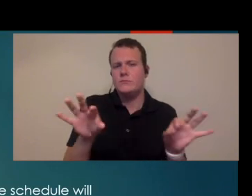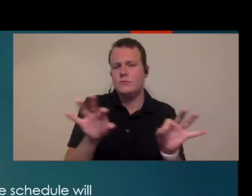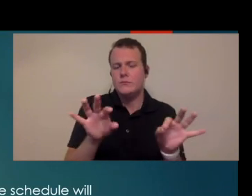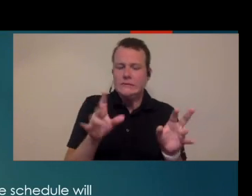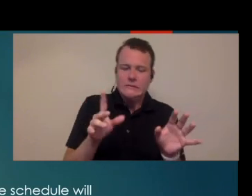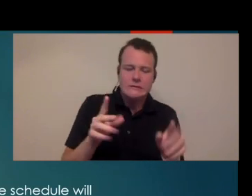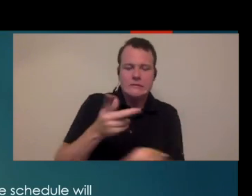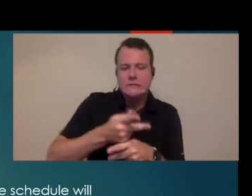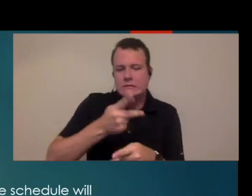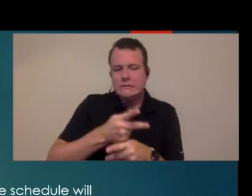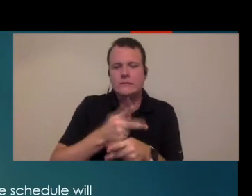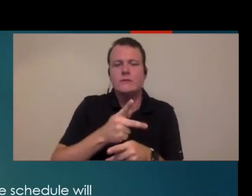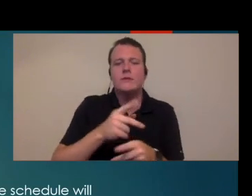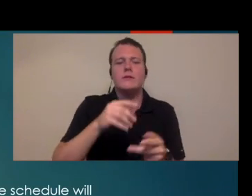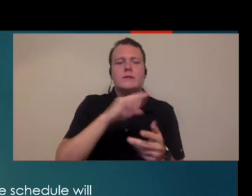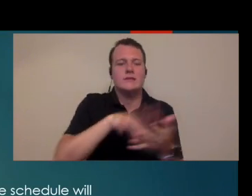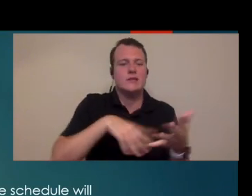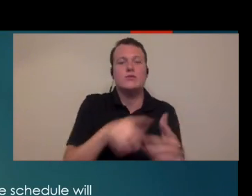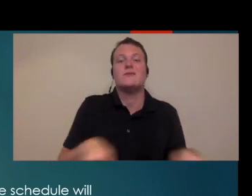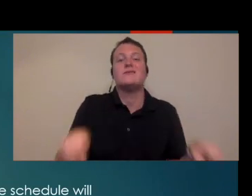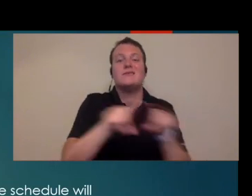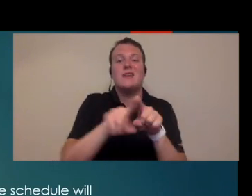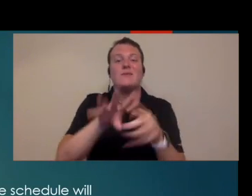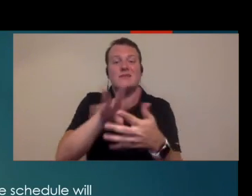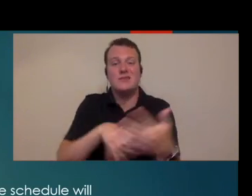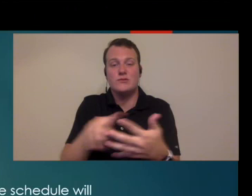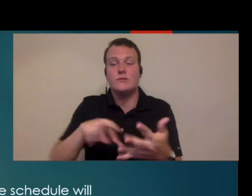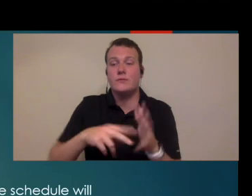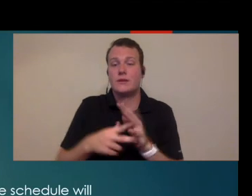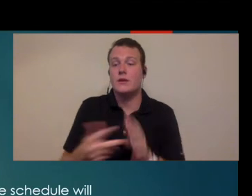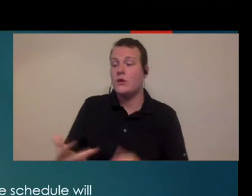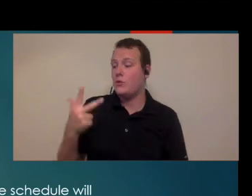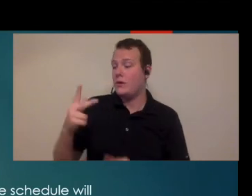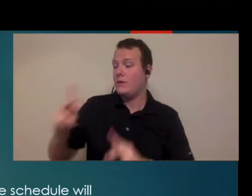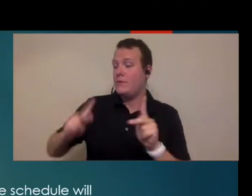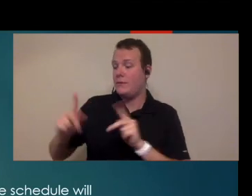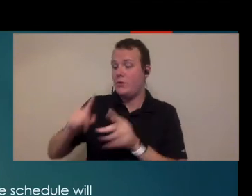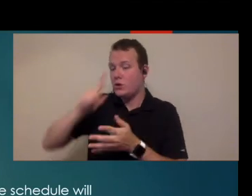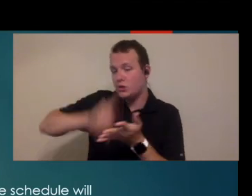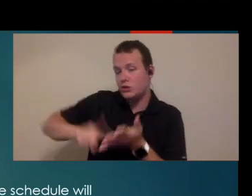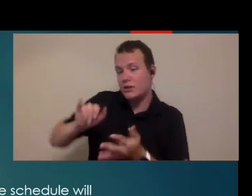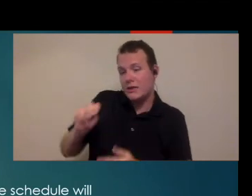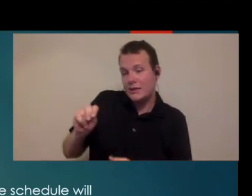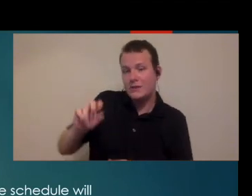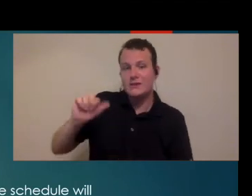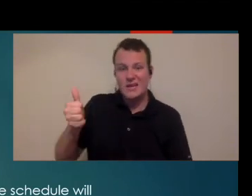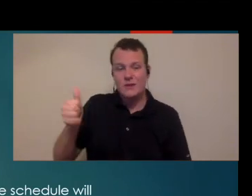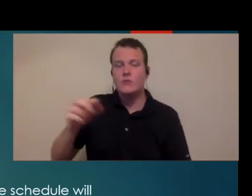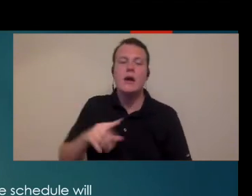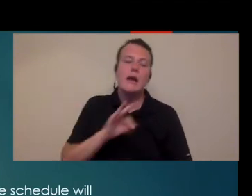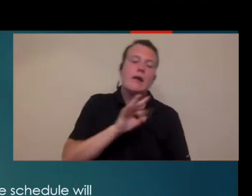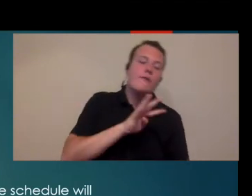scheduling everybody on the same schedule. what I mean by that is you don't want three people checking in at ten o'clock. you may need to do a 9:45, a